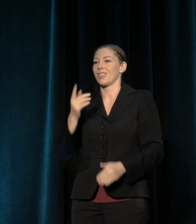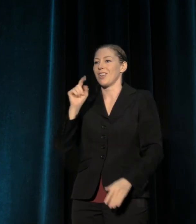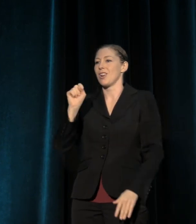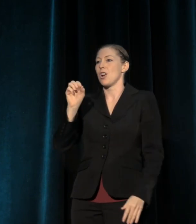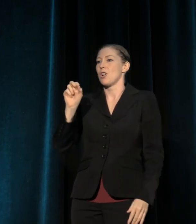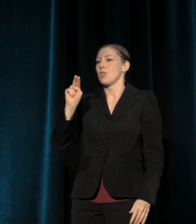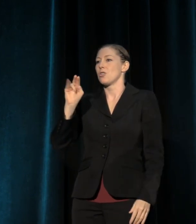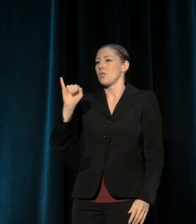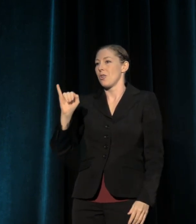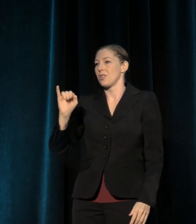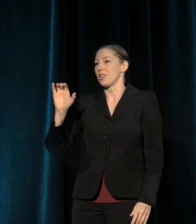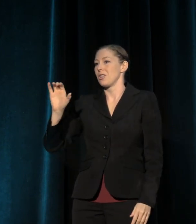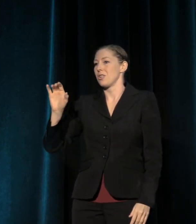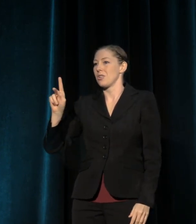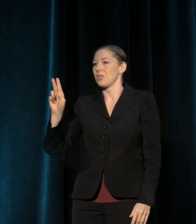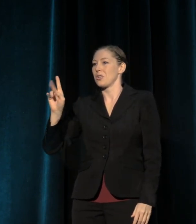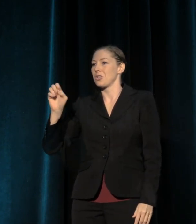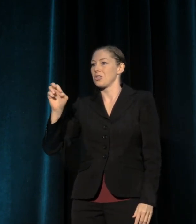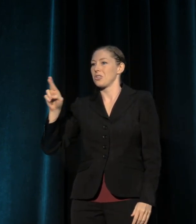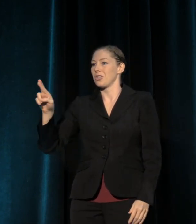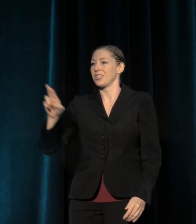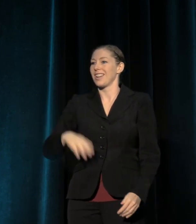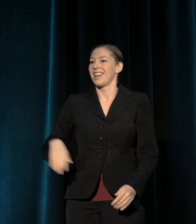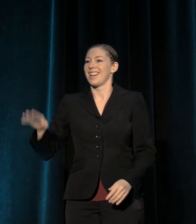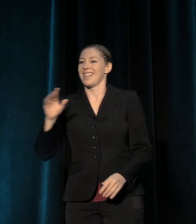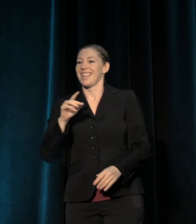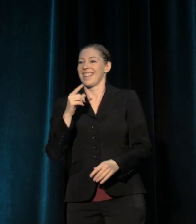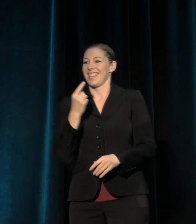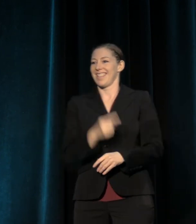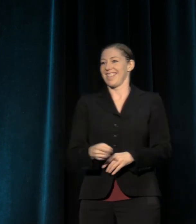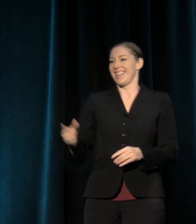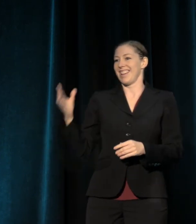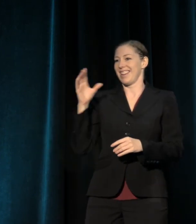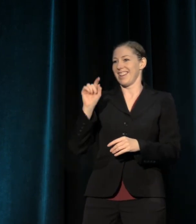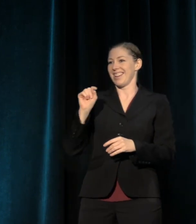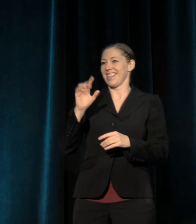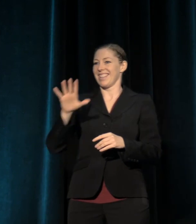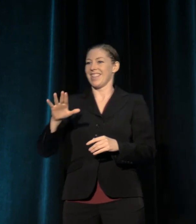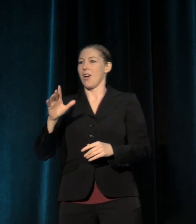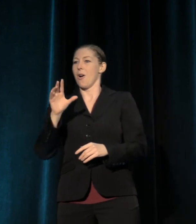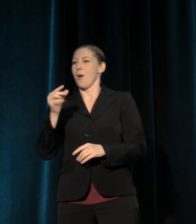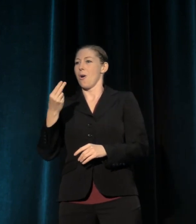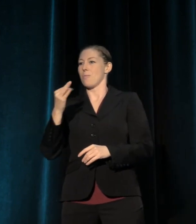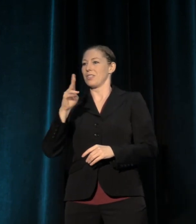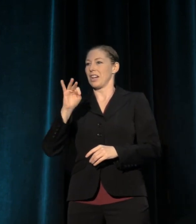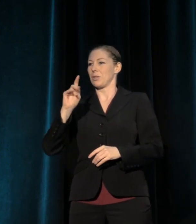"The Intelligent Homosexual's Guide to Capitalism and Socialism With a Key to the Scriptures," or "iHO."